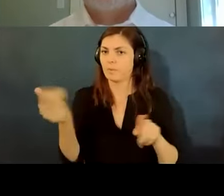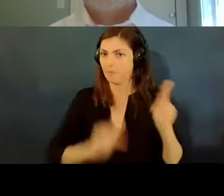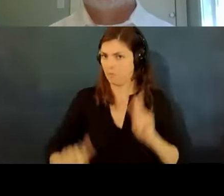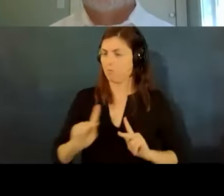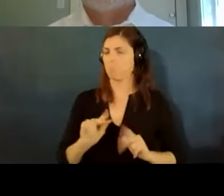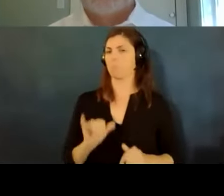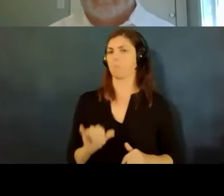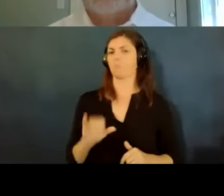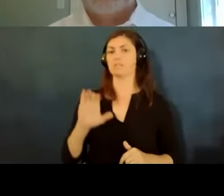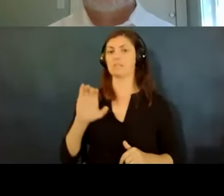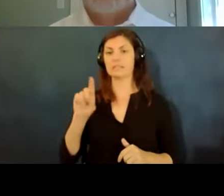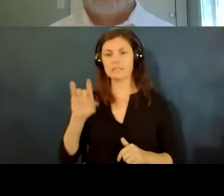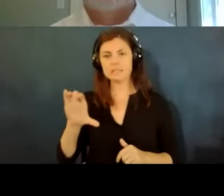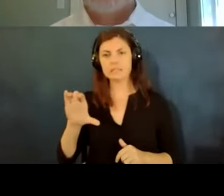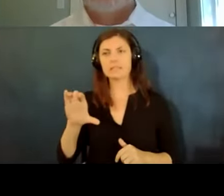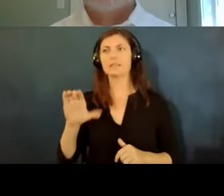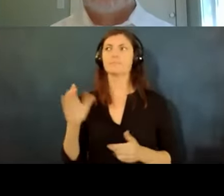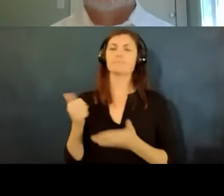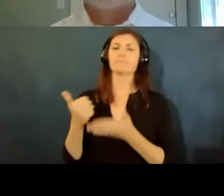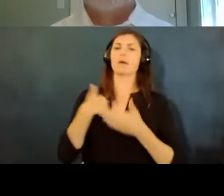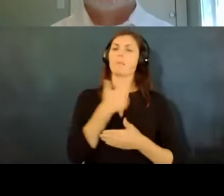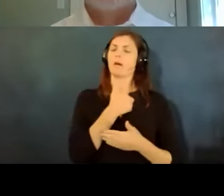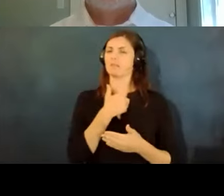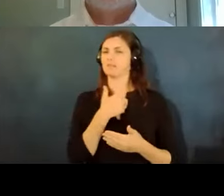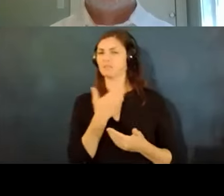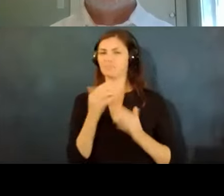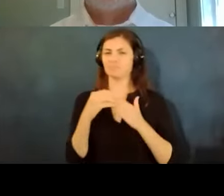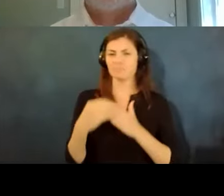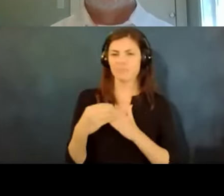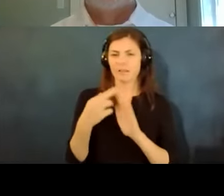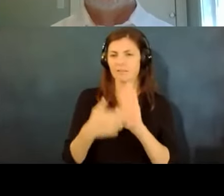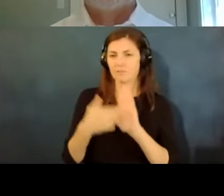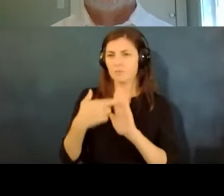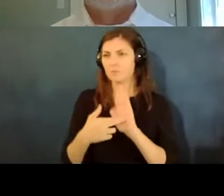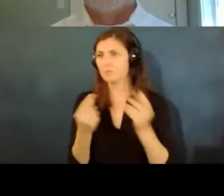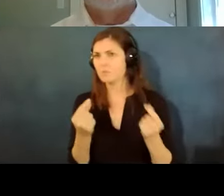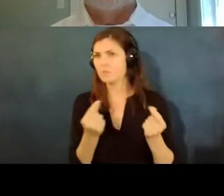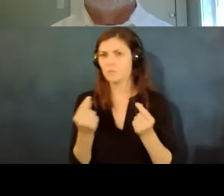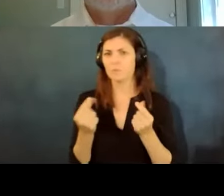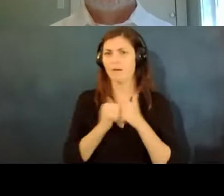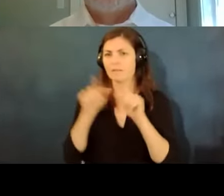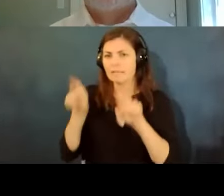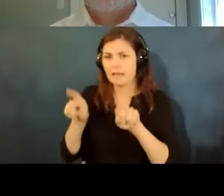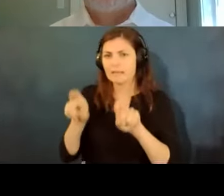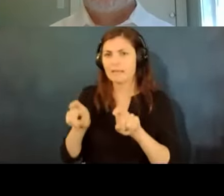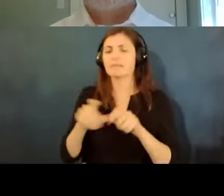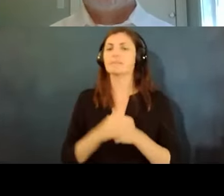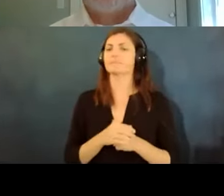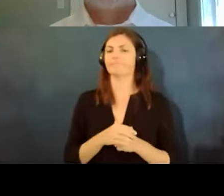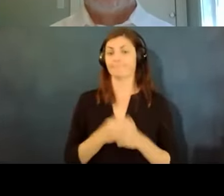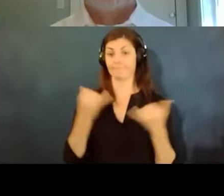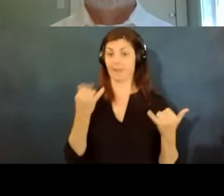has sort of helped us by having guidelines on what to do with testing and they no longer for example